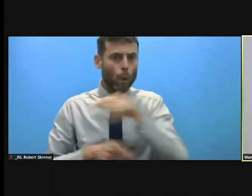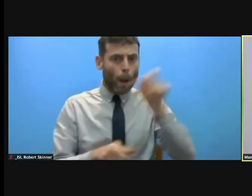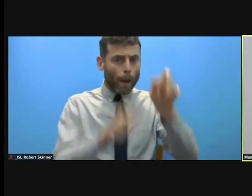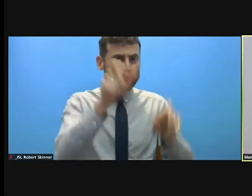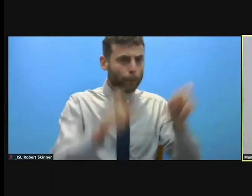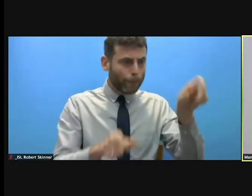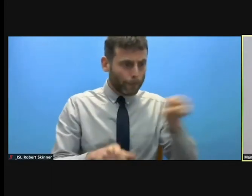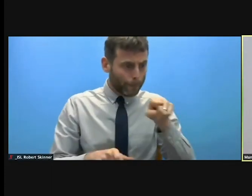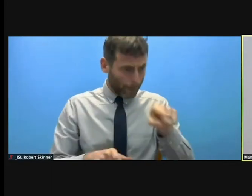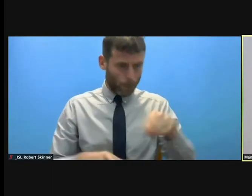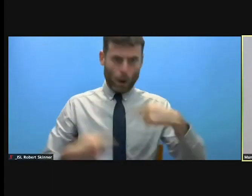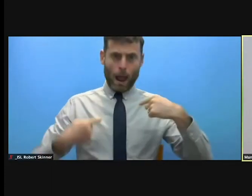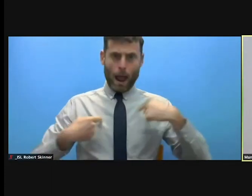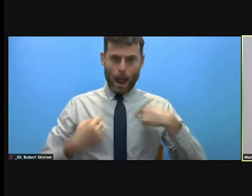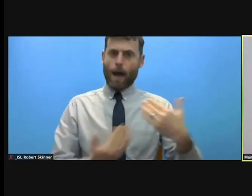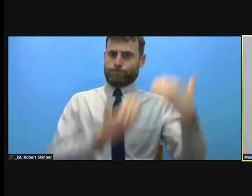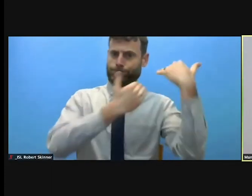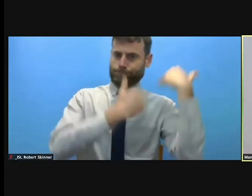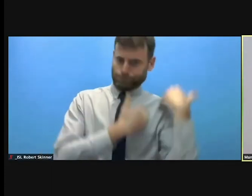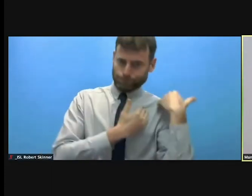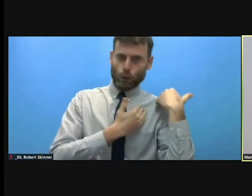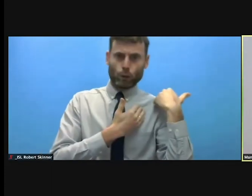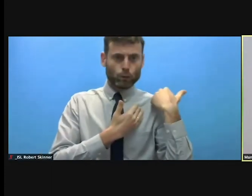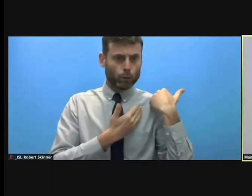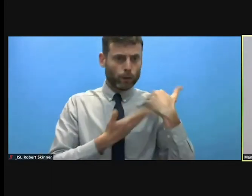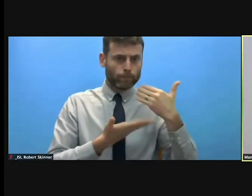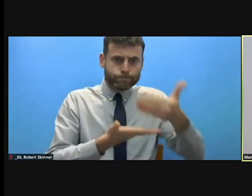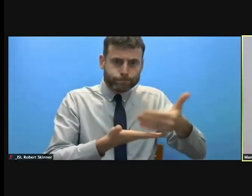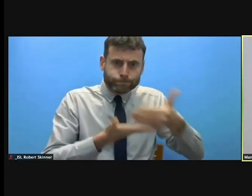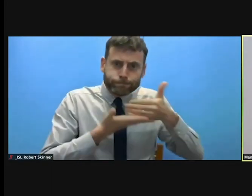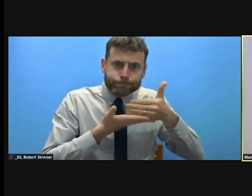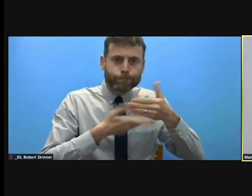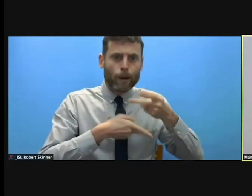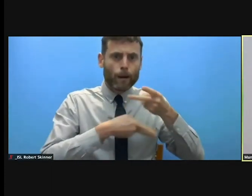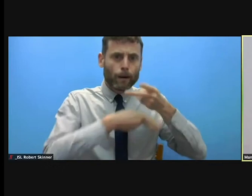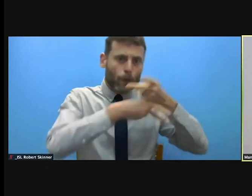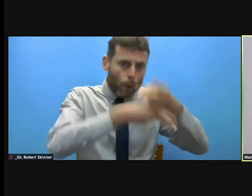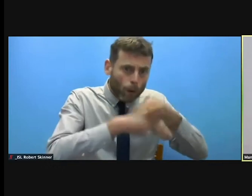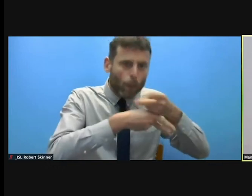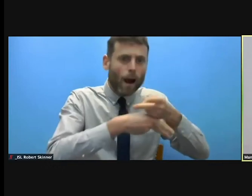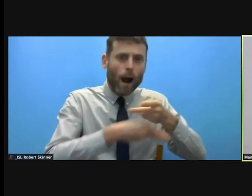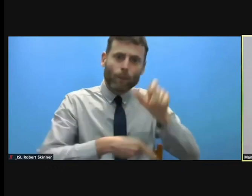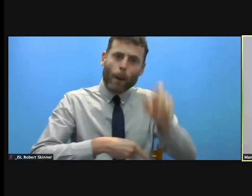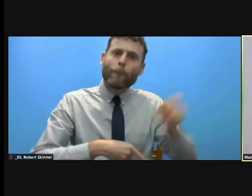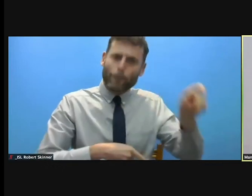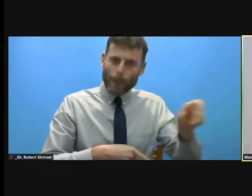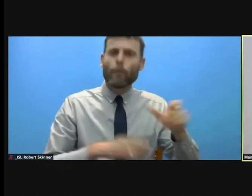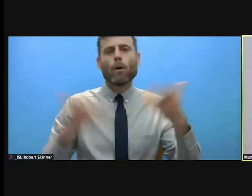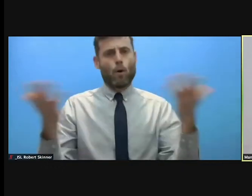you have obligations. And this is indeed also the protection of the people on your territory.